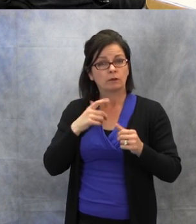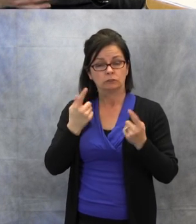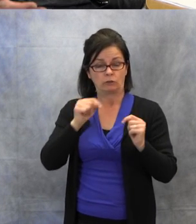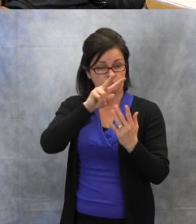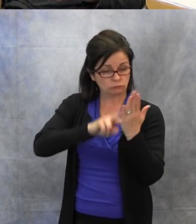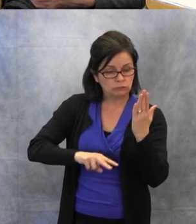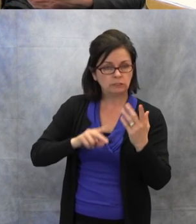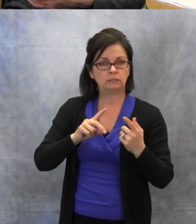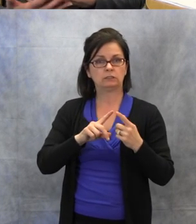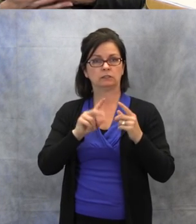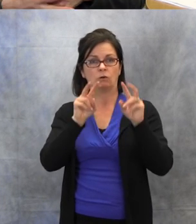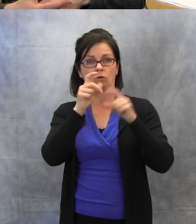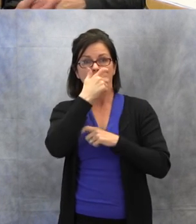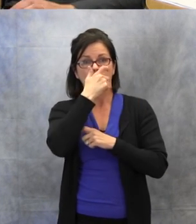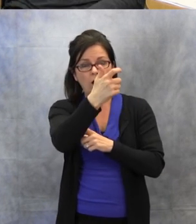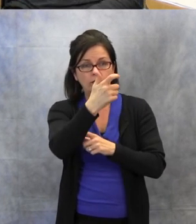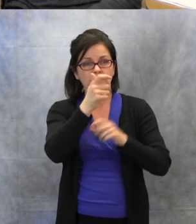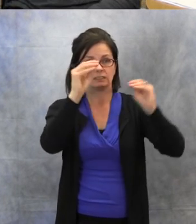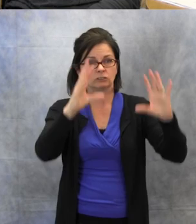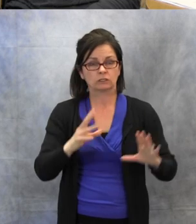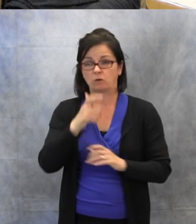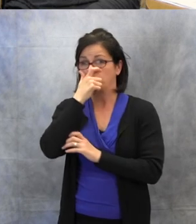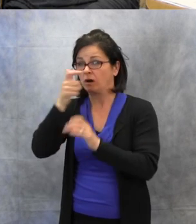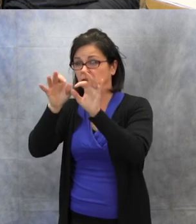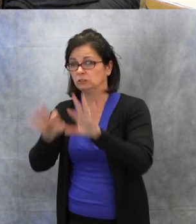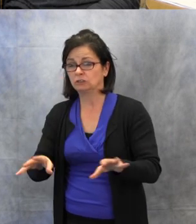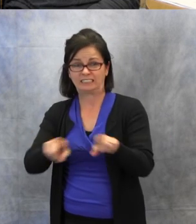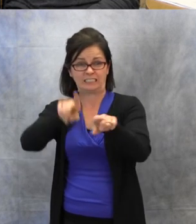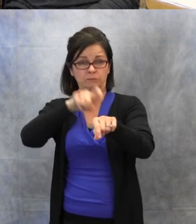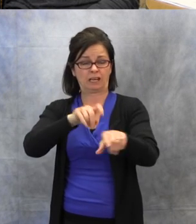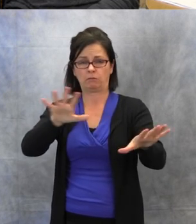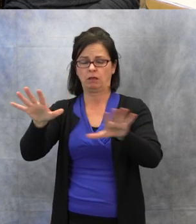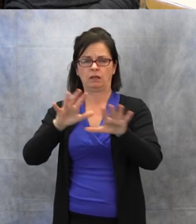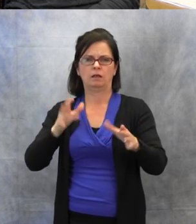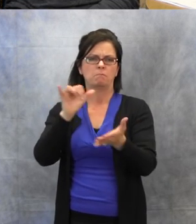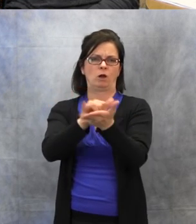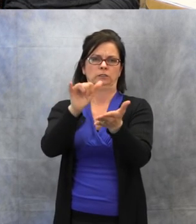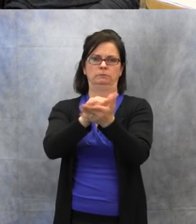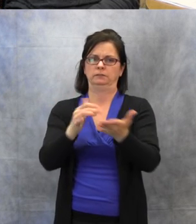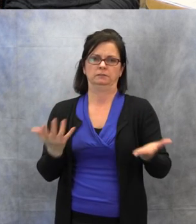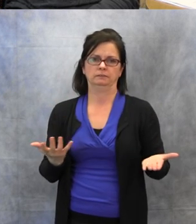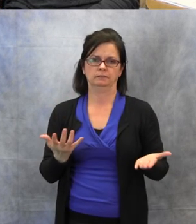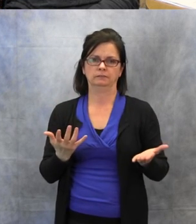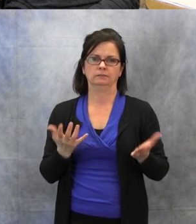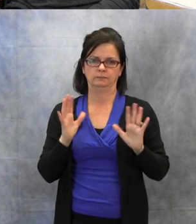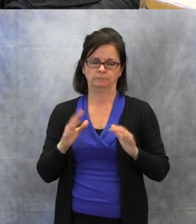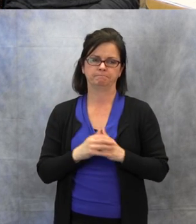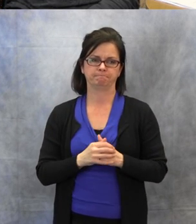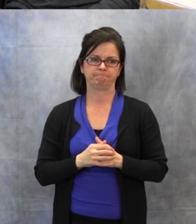simultaneously is just impossible.